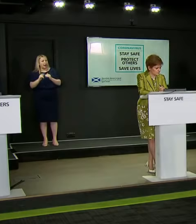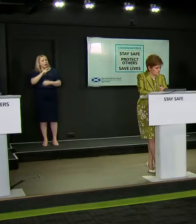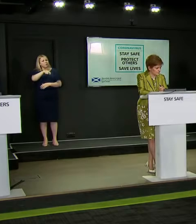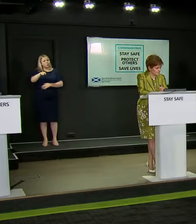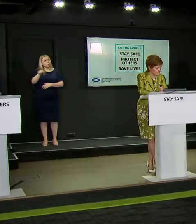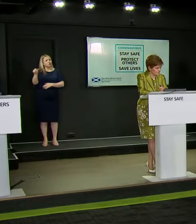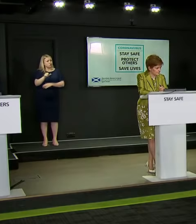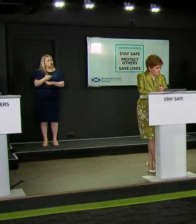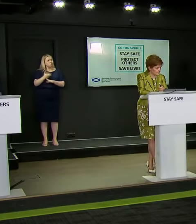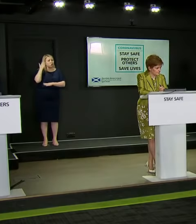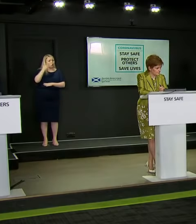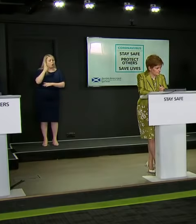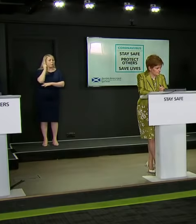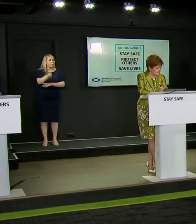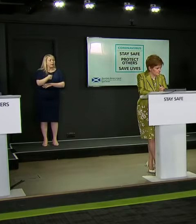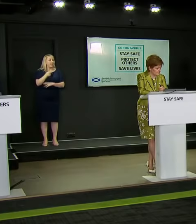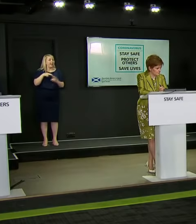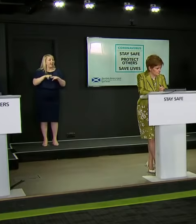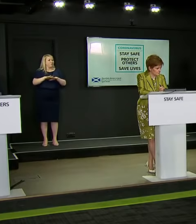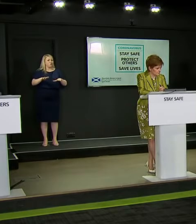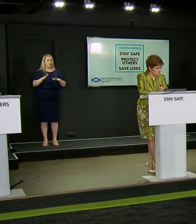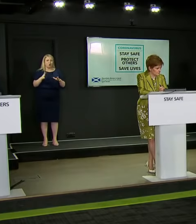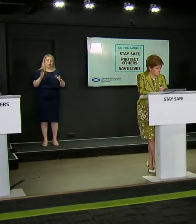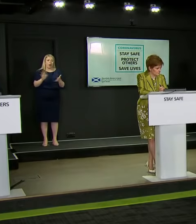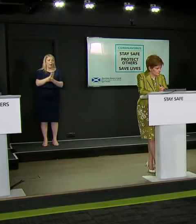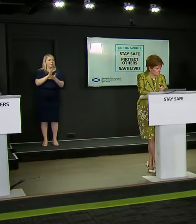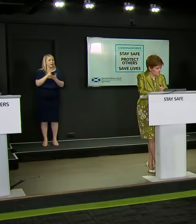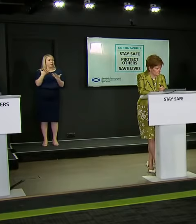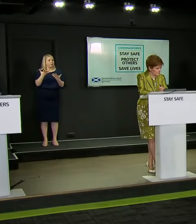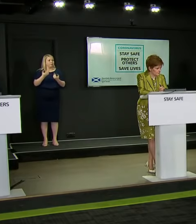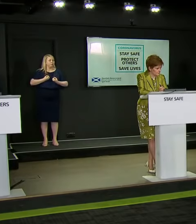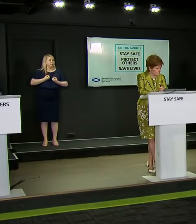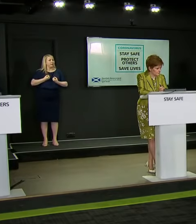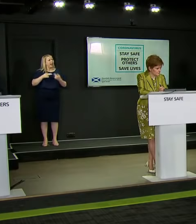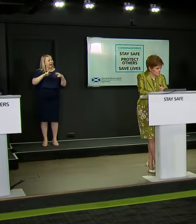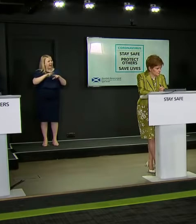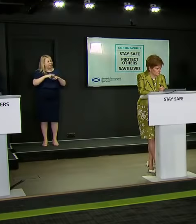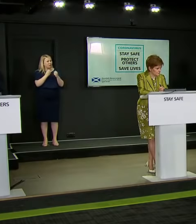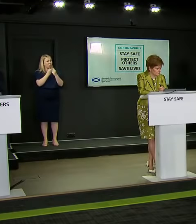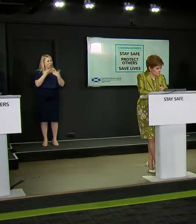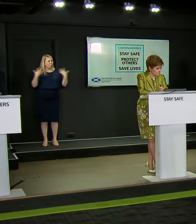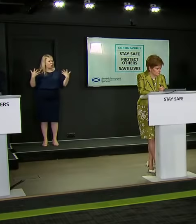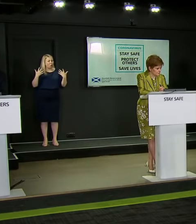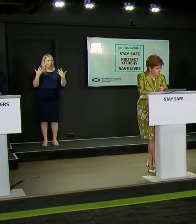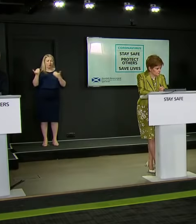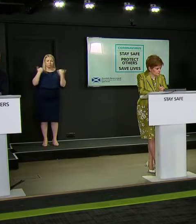If there is a mass of successful appeals, should there be a review into the process